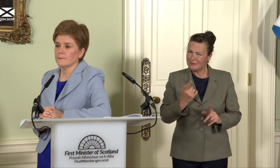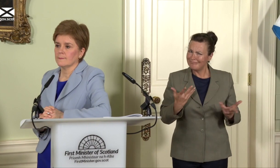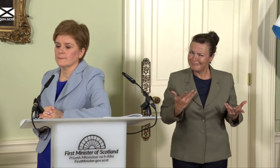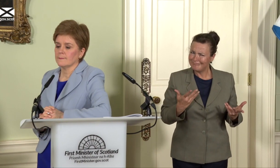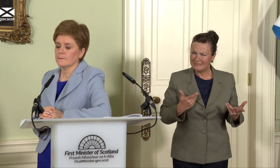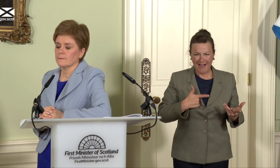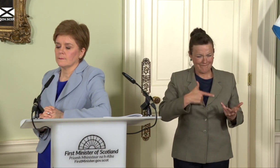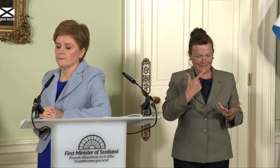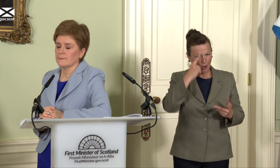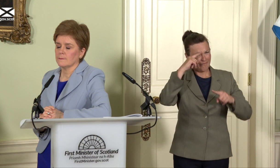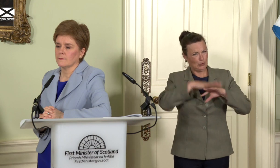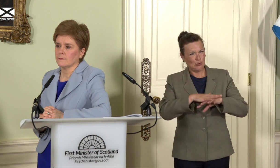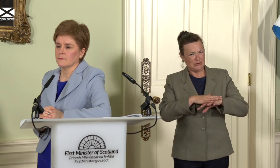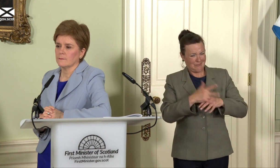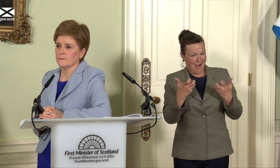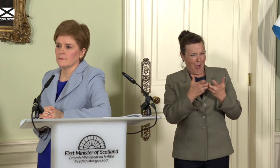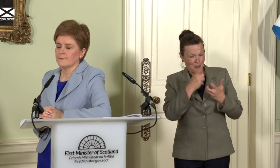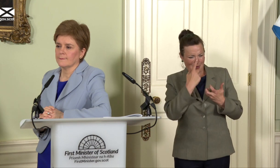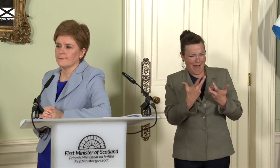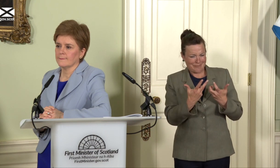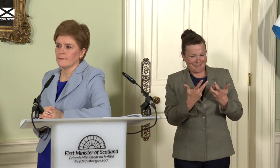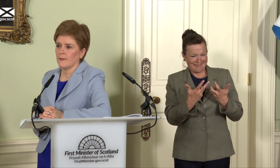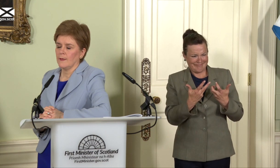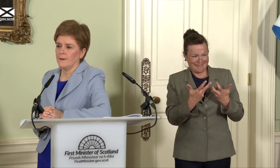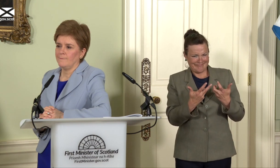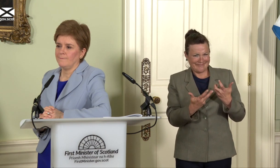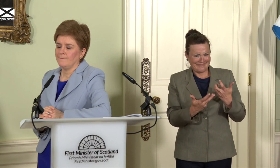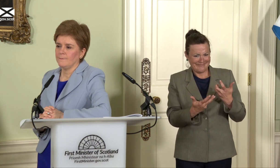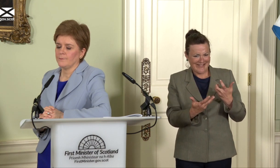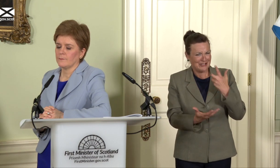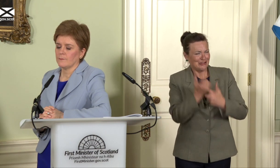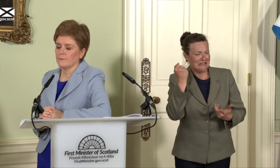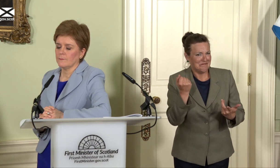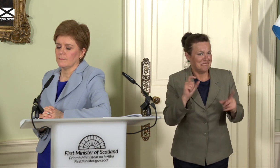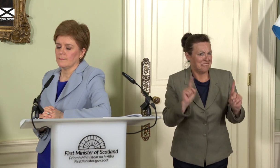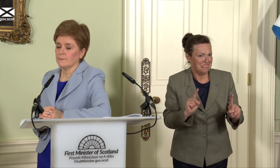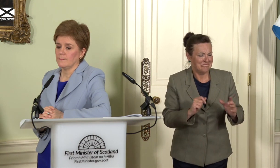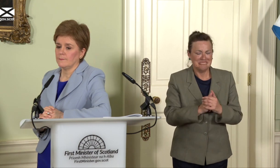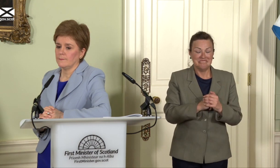up a process that they don’t agree with, and then get them to agree with the result. To Patrick, I